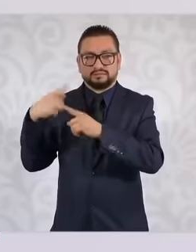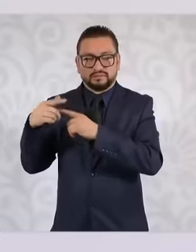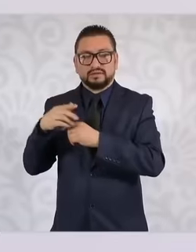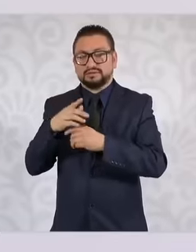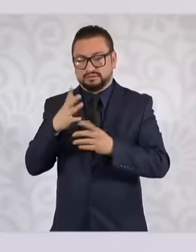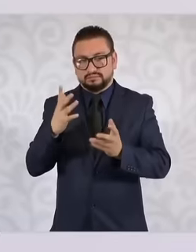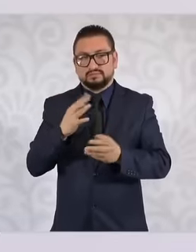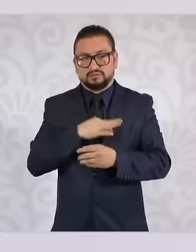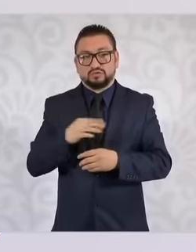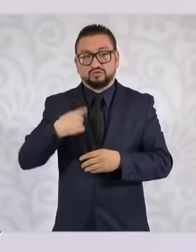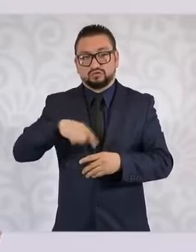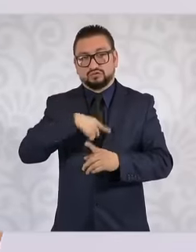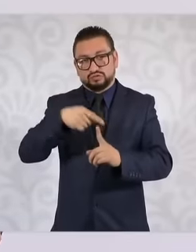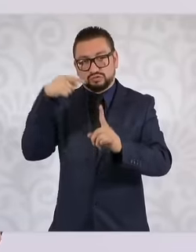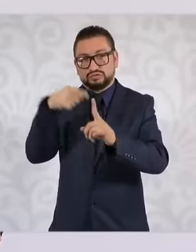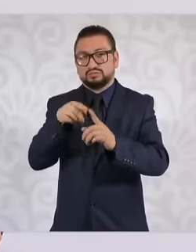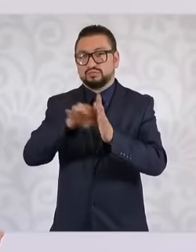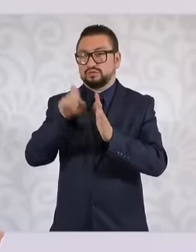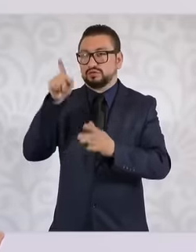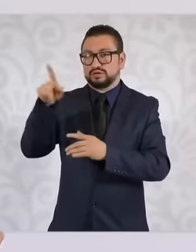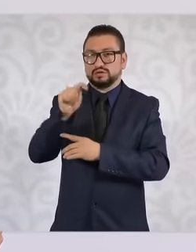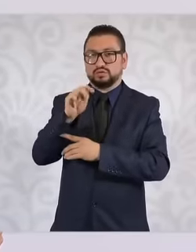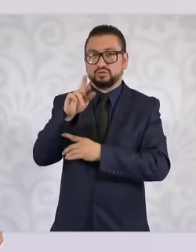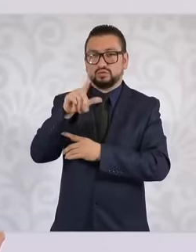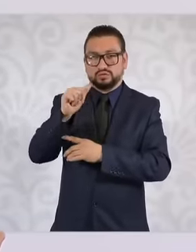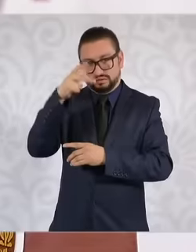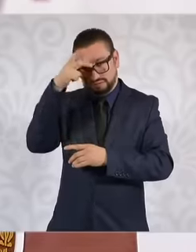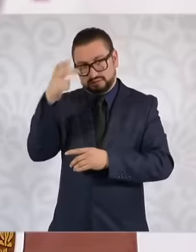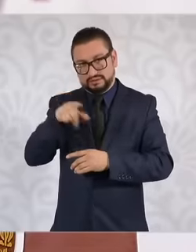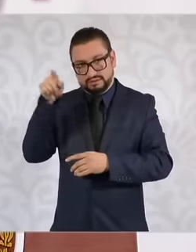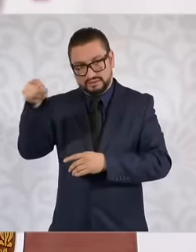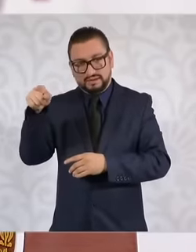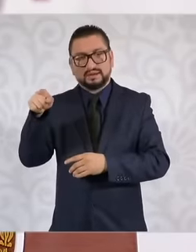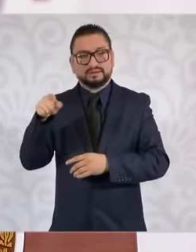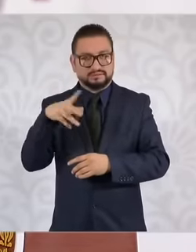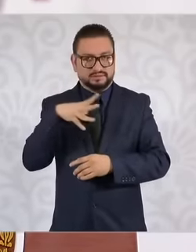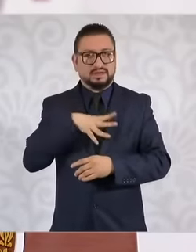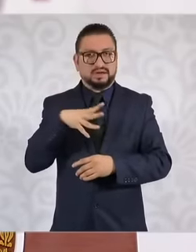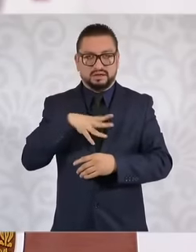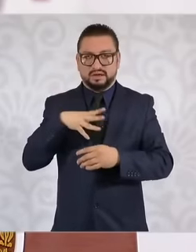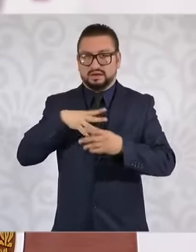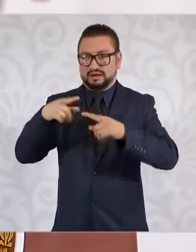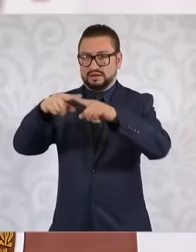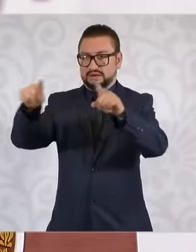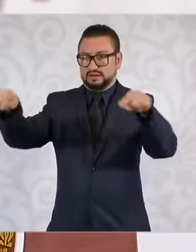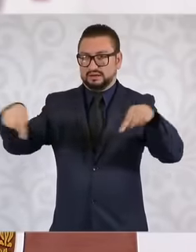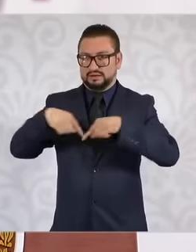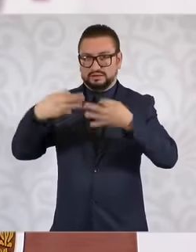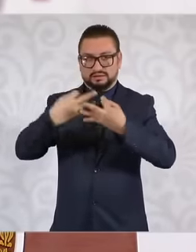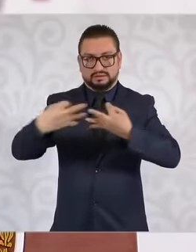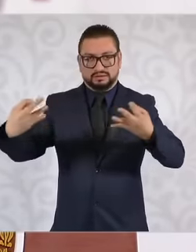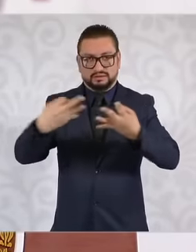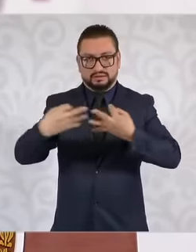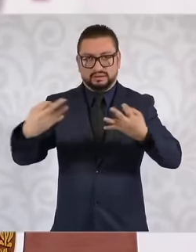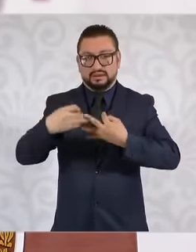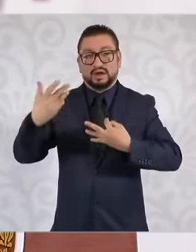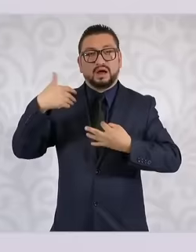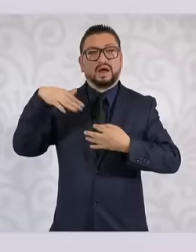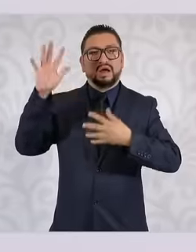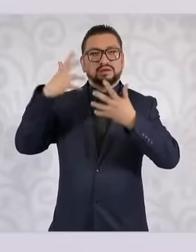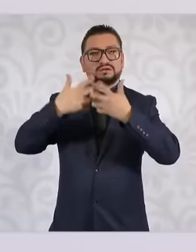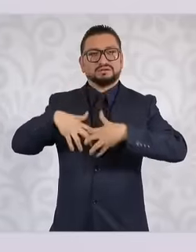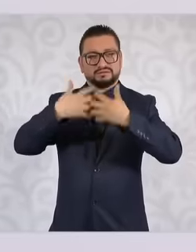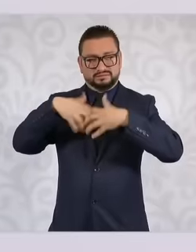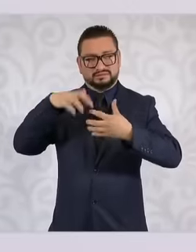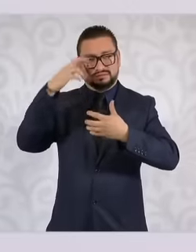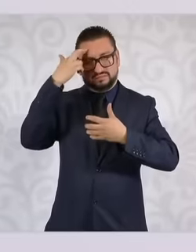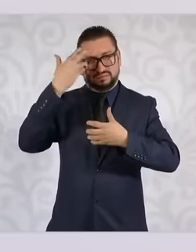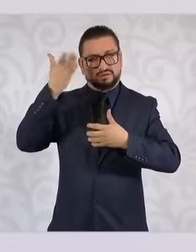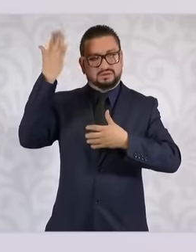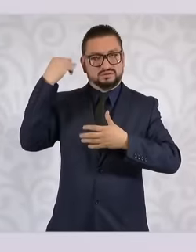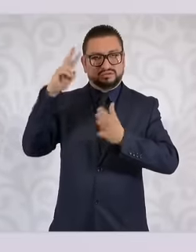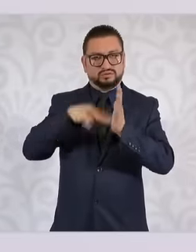that in Tula Hidalgo, there is land that was going to be a refinery. They remembered in 2008,